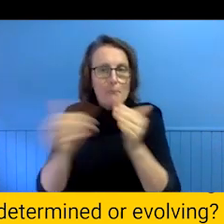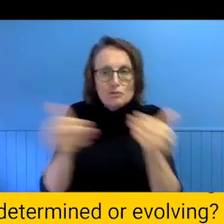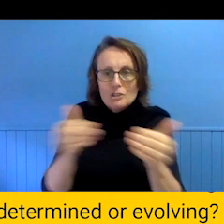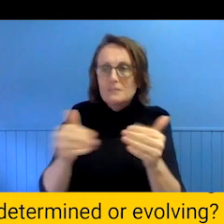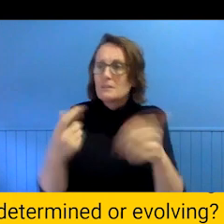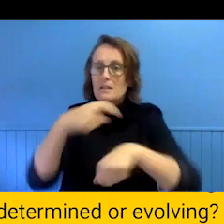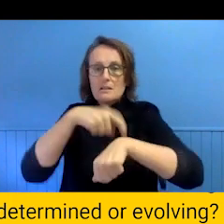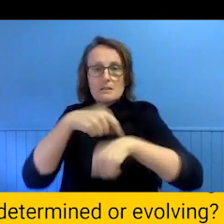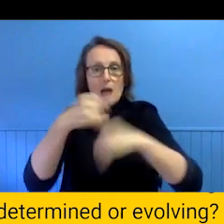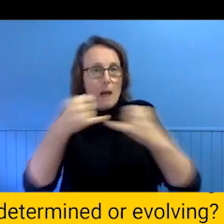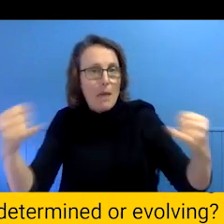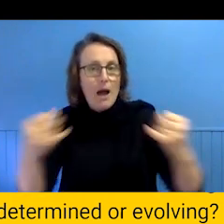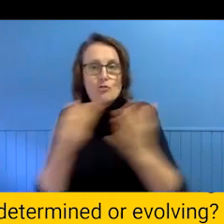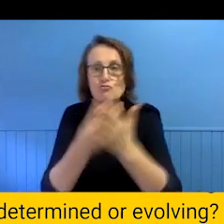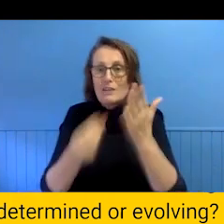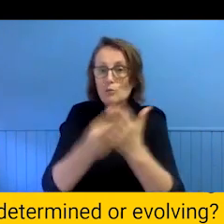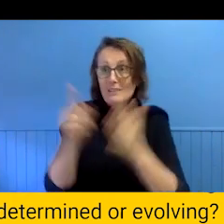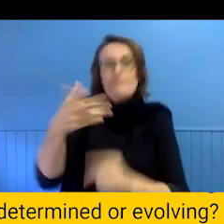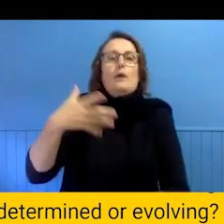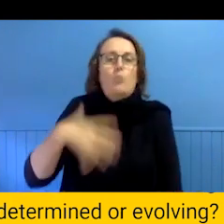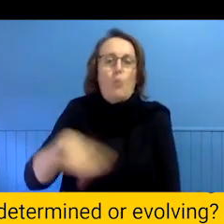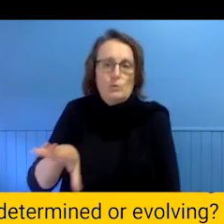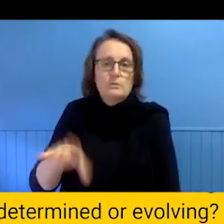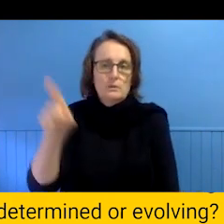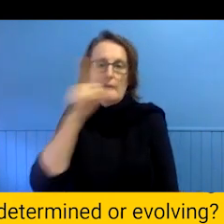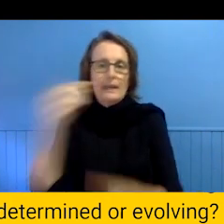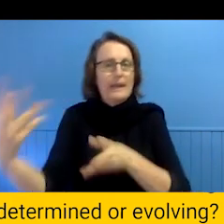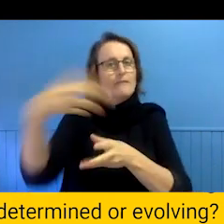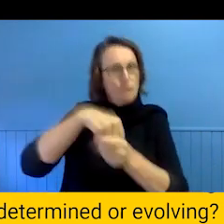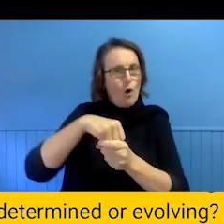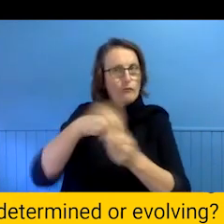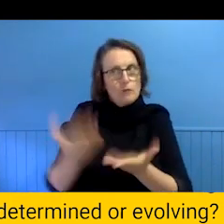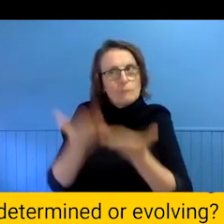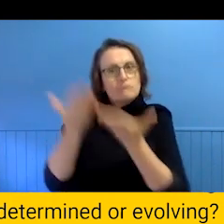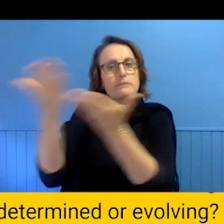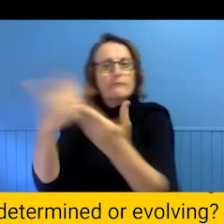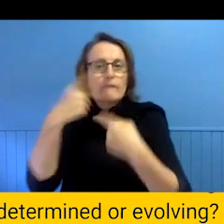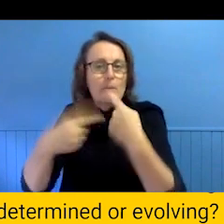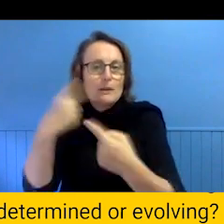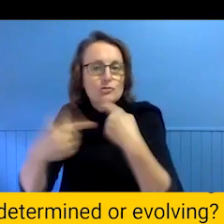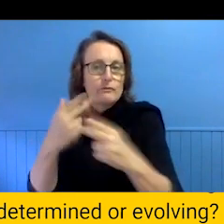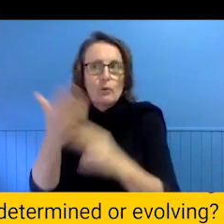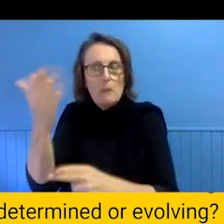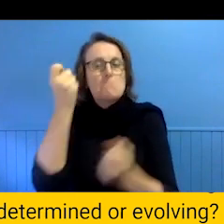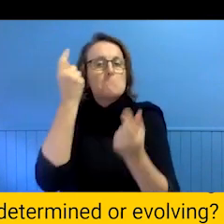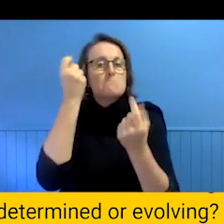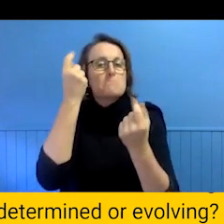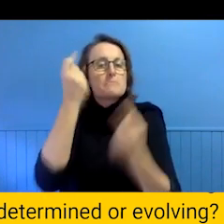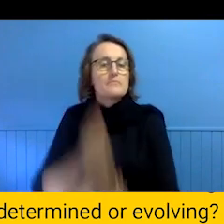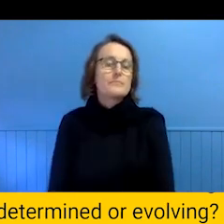It is not putting that work on them, but making sure that knowledge is available. So to maintain this place